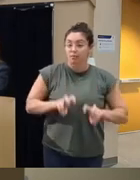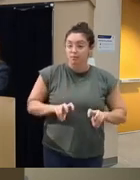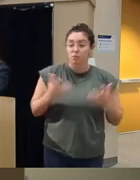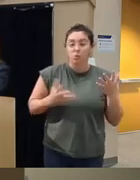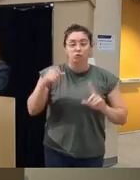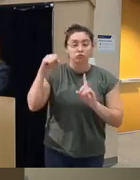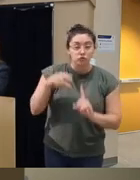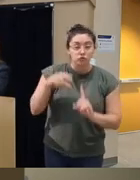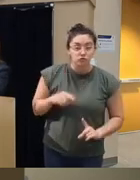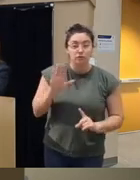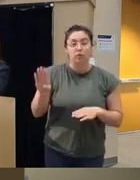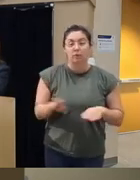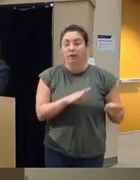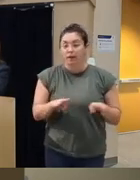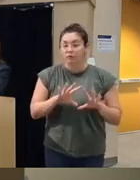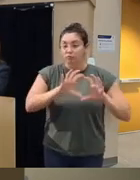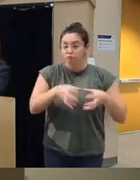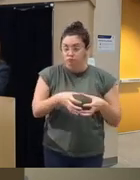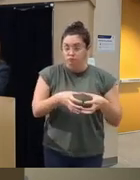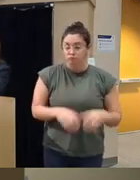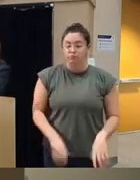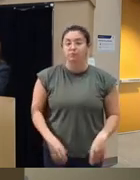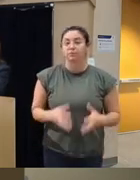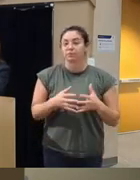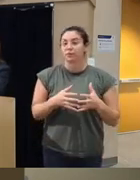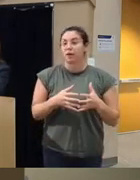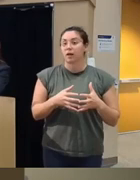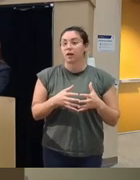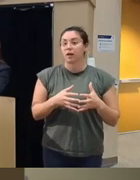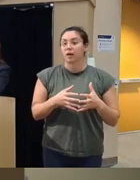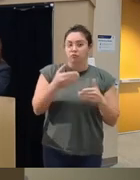for your maladaptive Behavior within that module and how did you do the week before